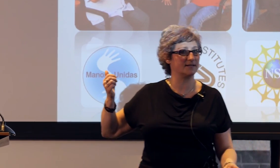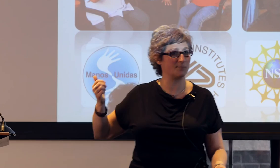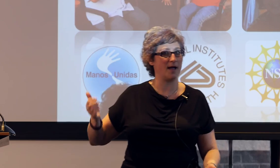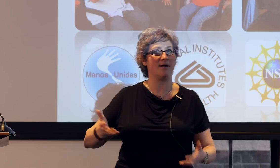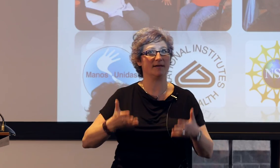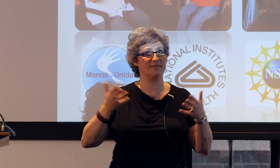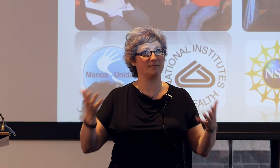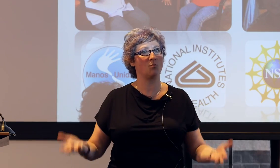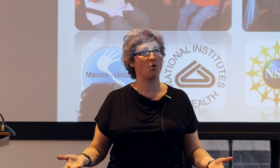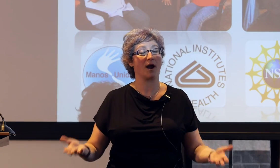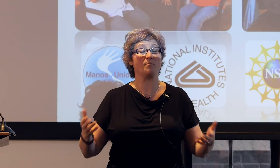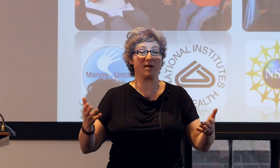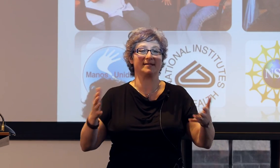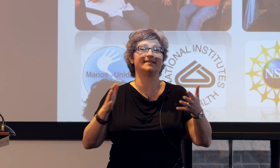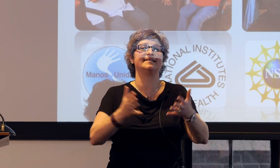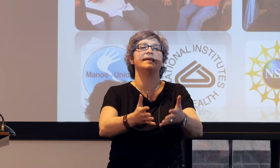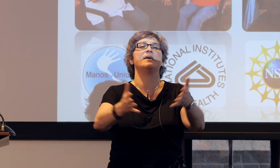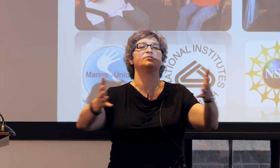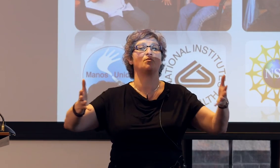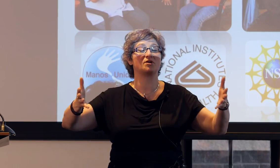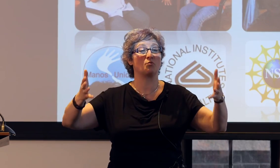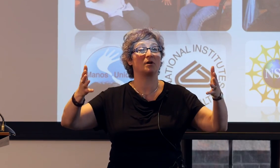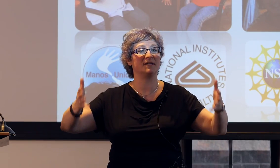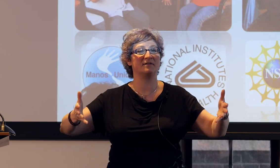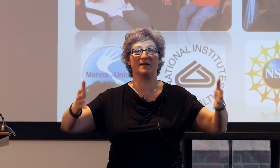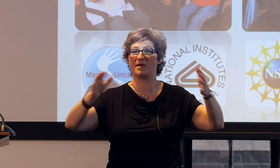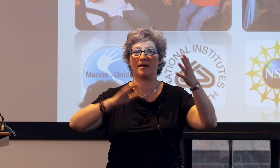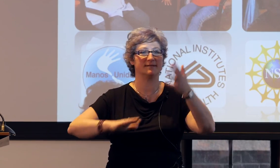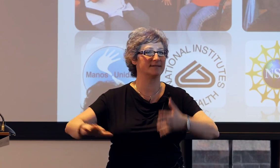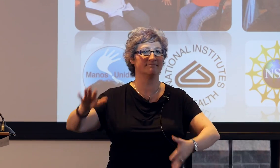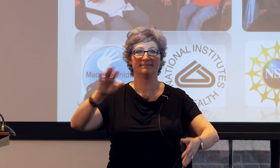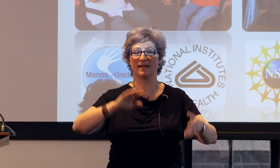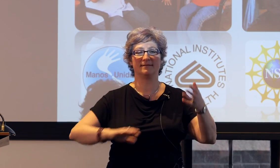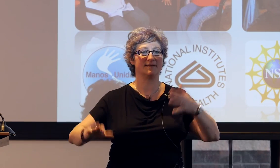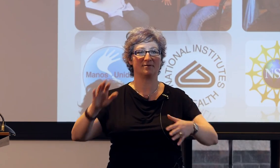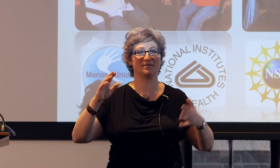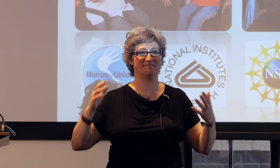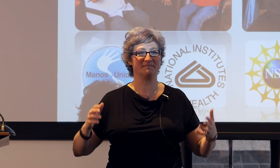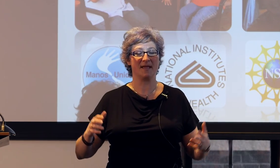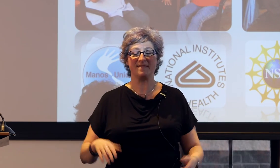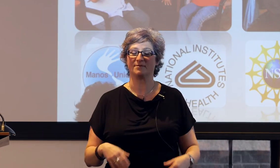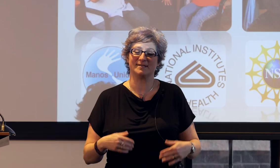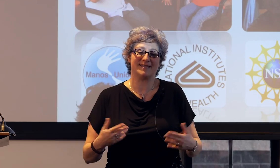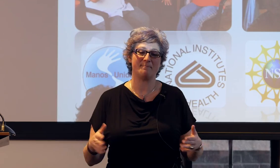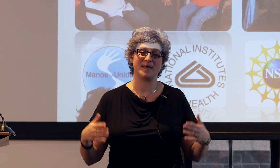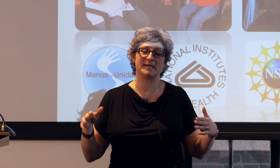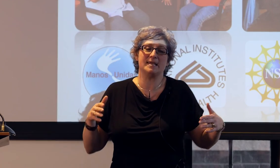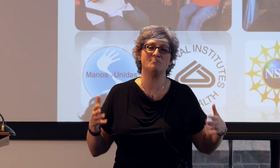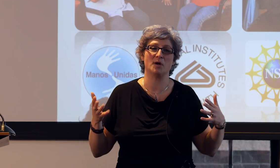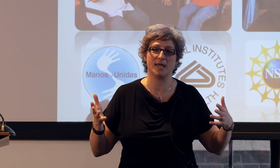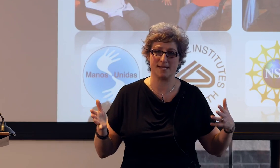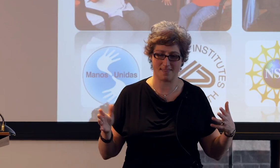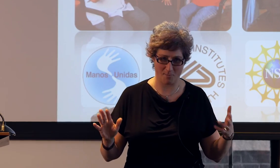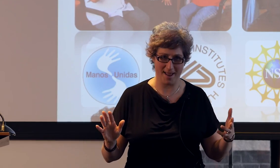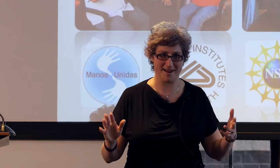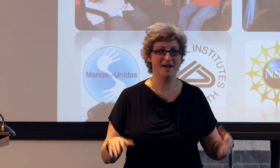as well, even more, and we can see them so much more clearly because there's that pesky input getting in the way.